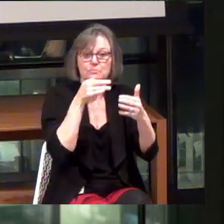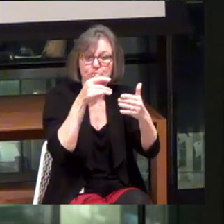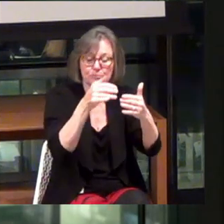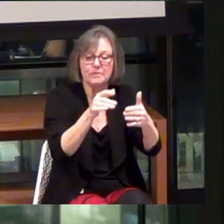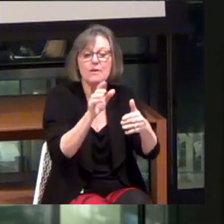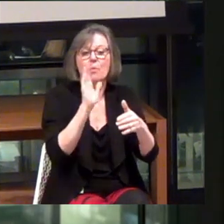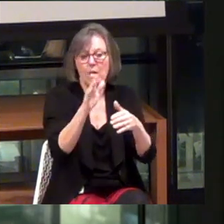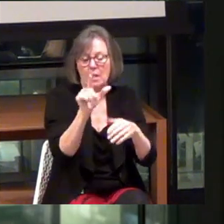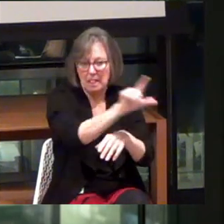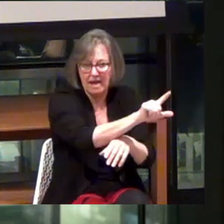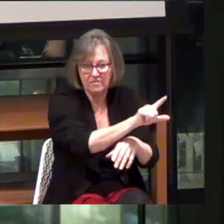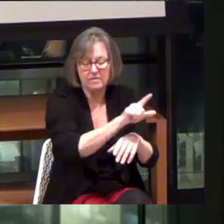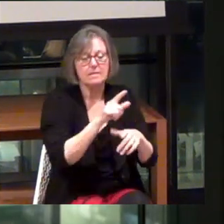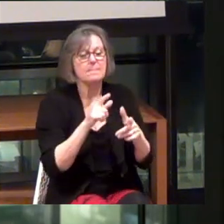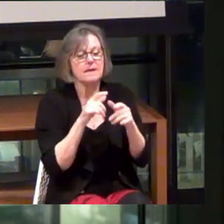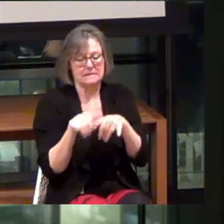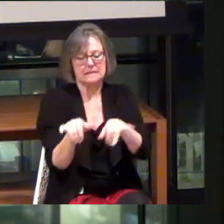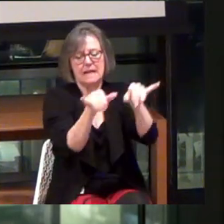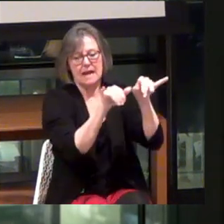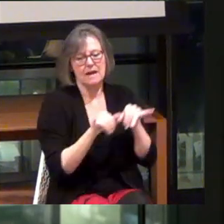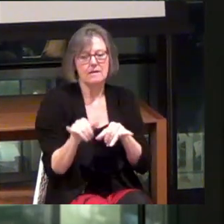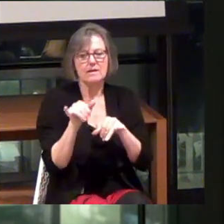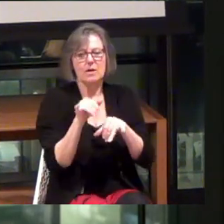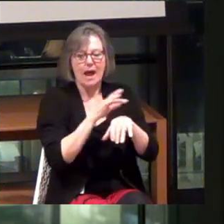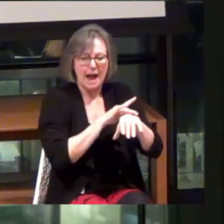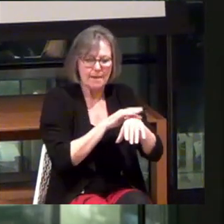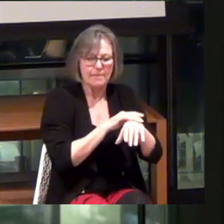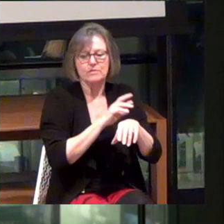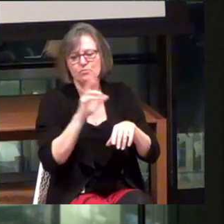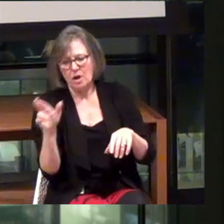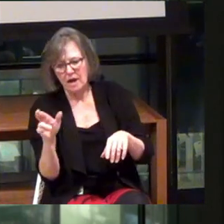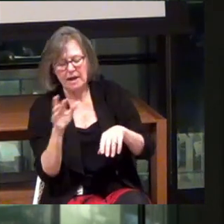And in those, we've standardized what left haptics are and what right haptics are.